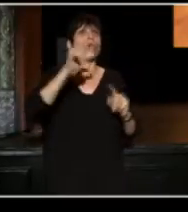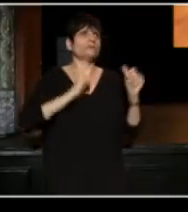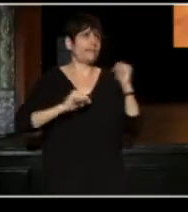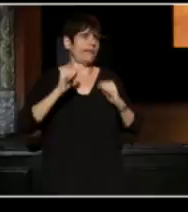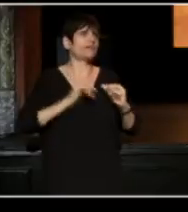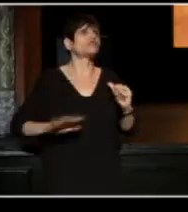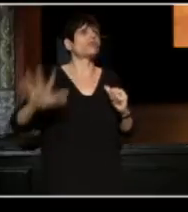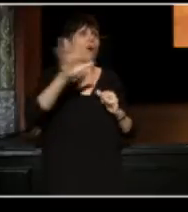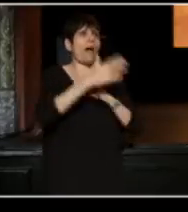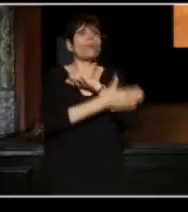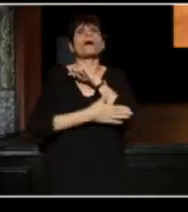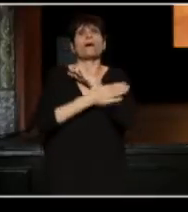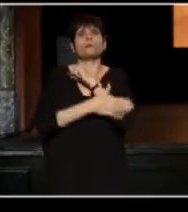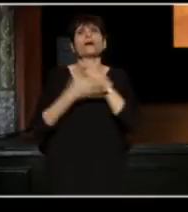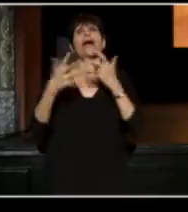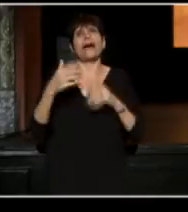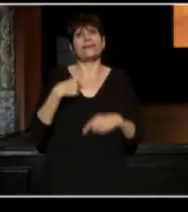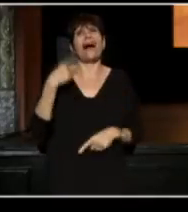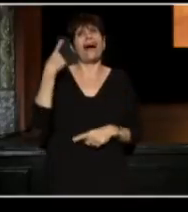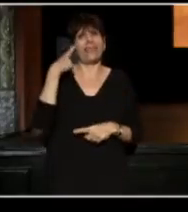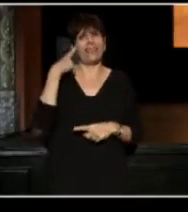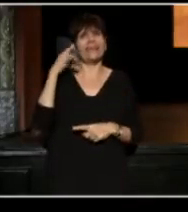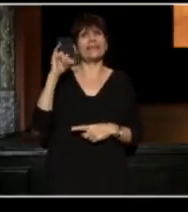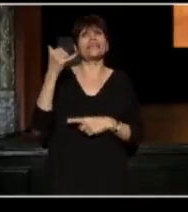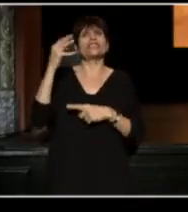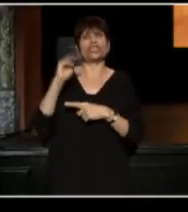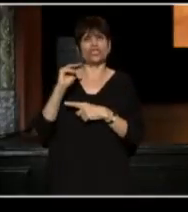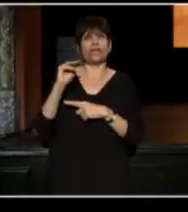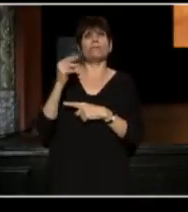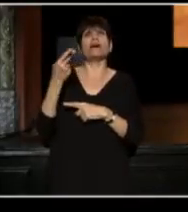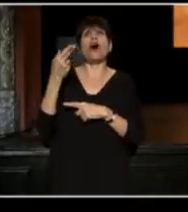and Jim Houghton, the visionary.